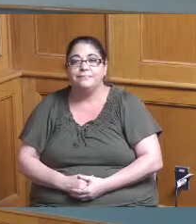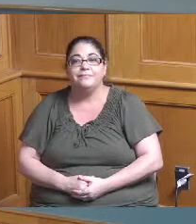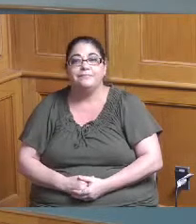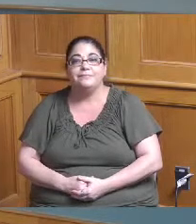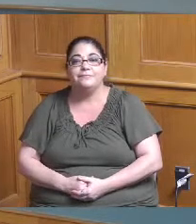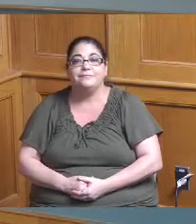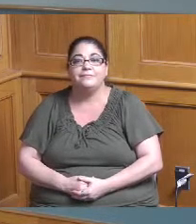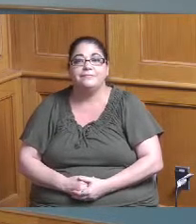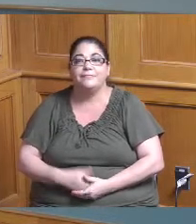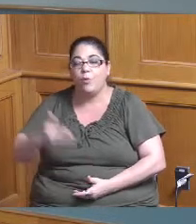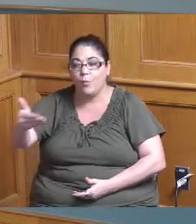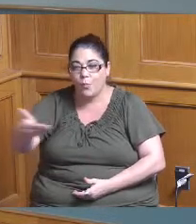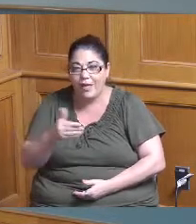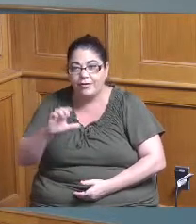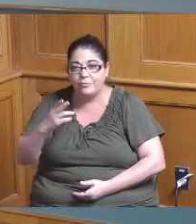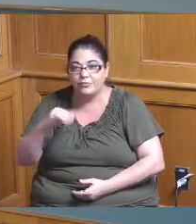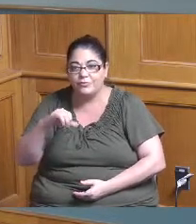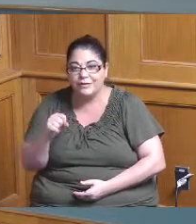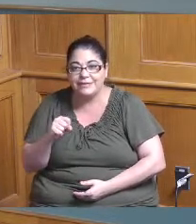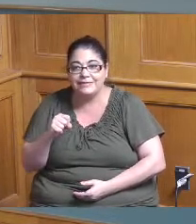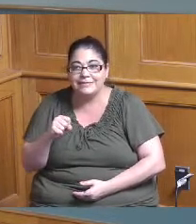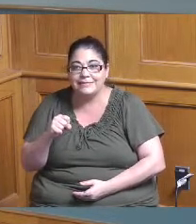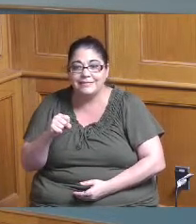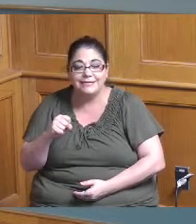welcome Chris thank you Steve for the nice words